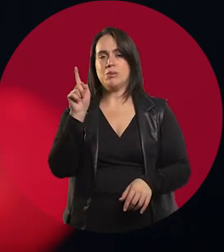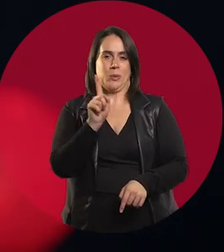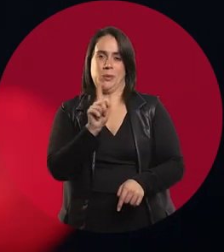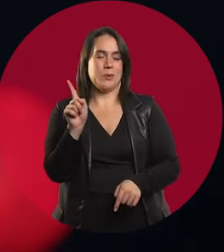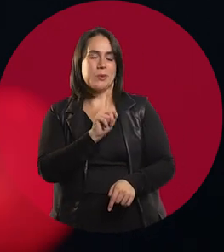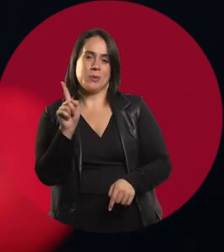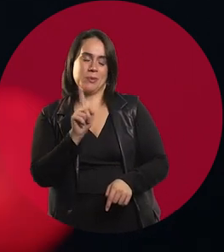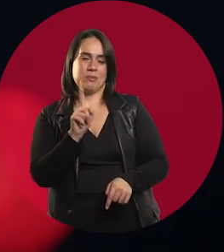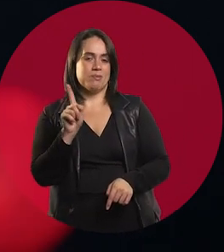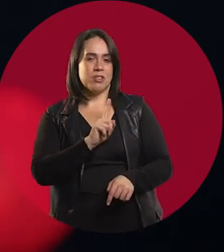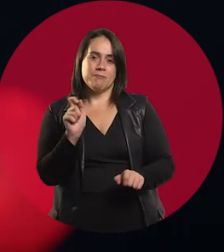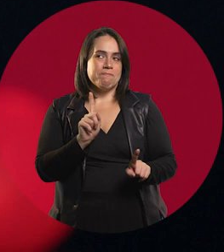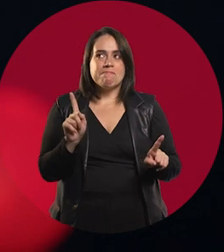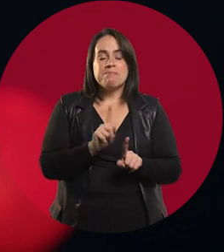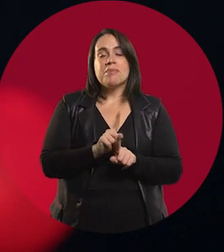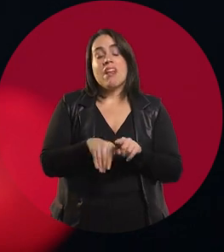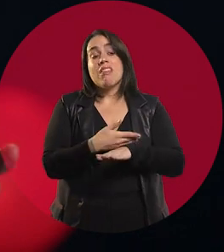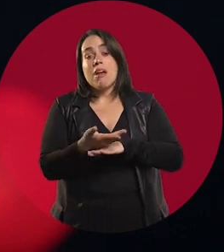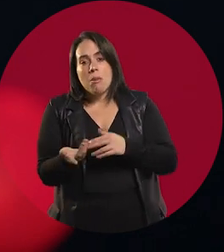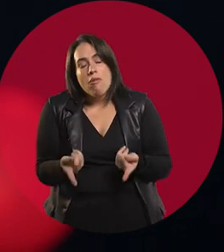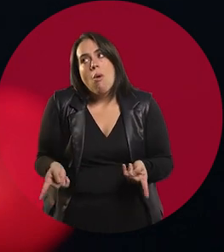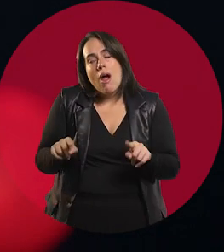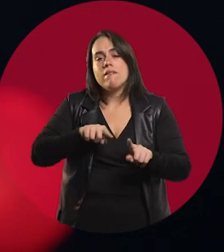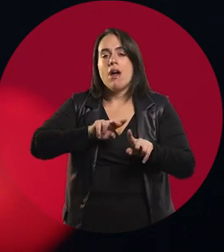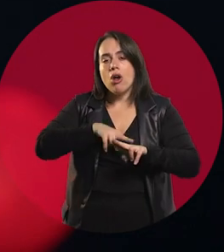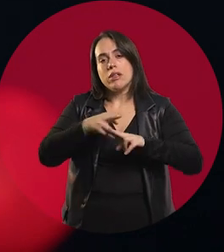I didn't like it, I wanted to quit, but in the end I continued.